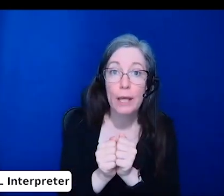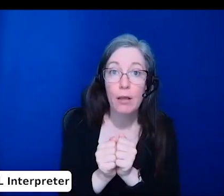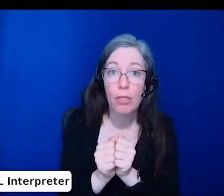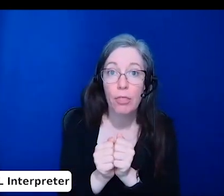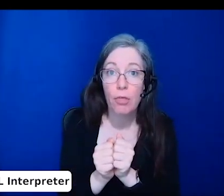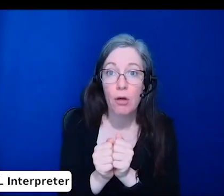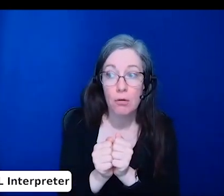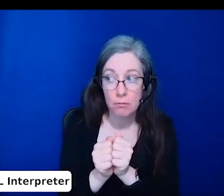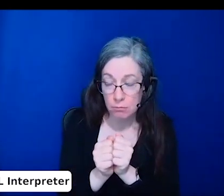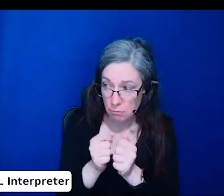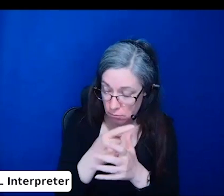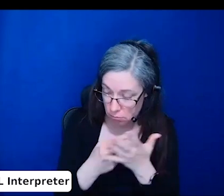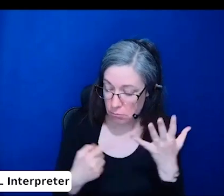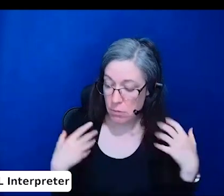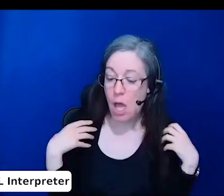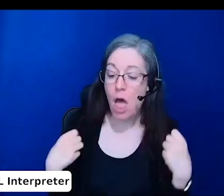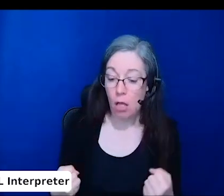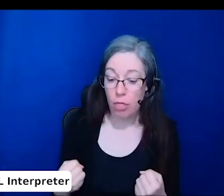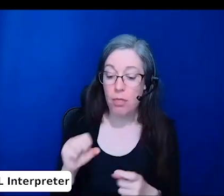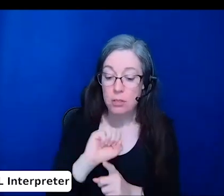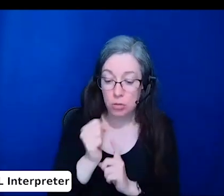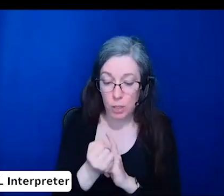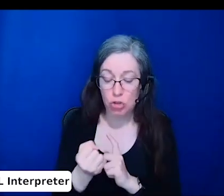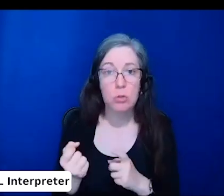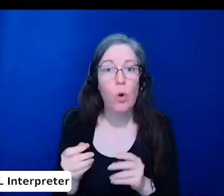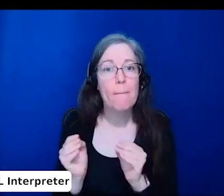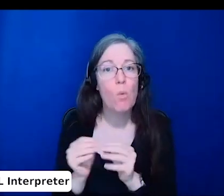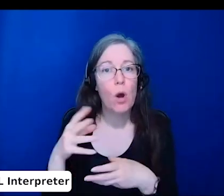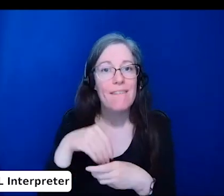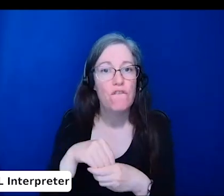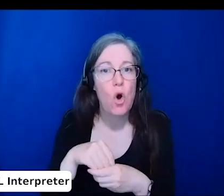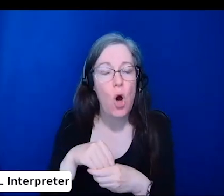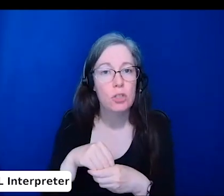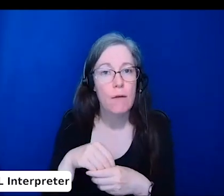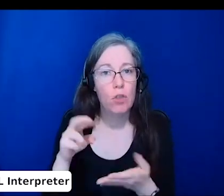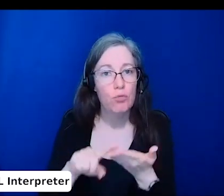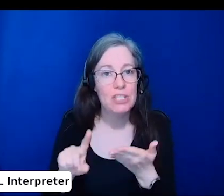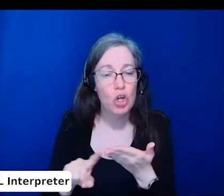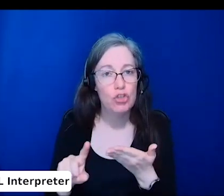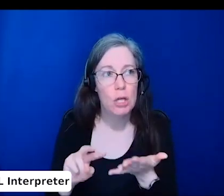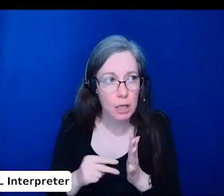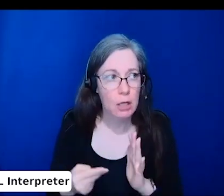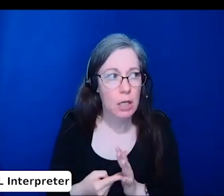were more involved in the research, then it's less likely that people would fabricate data